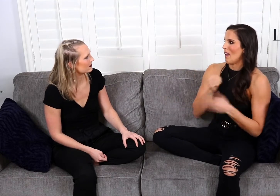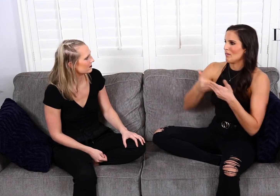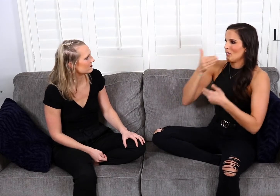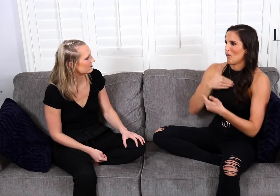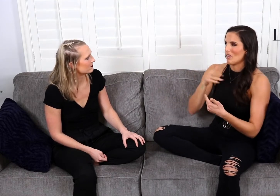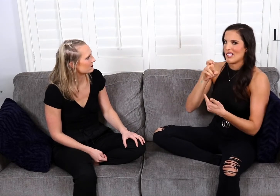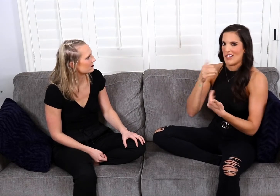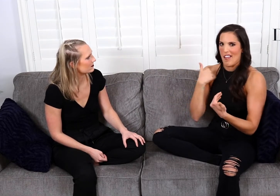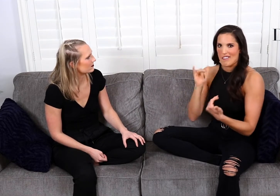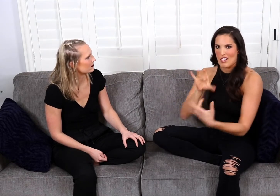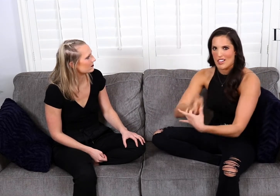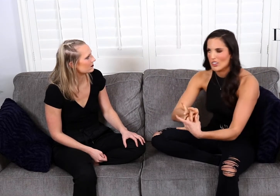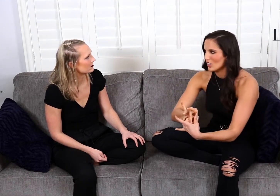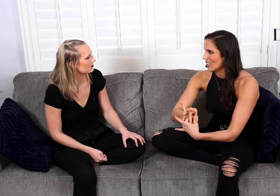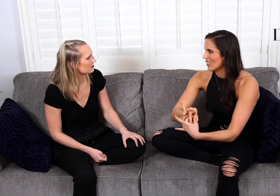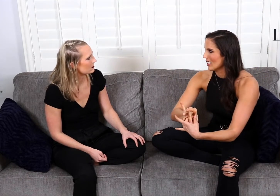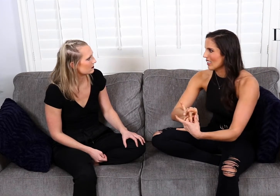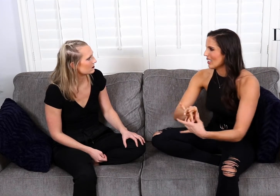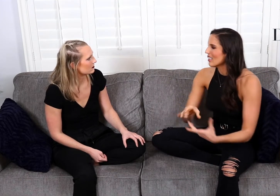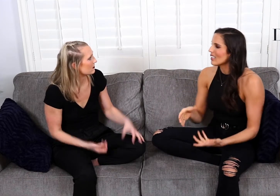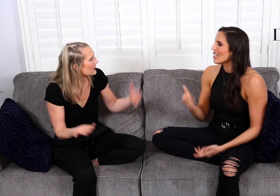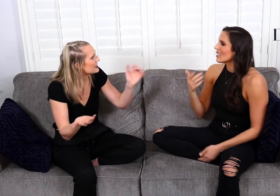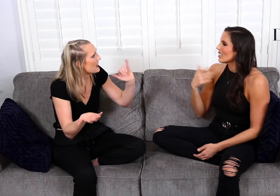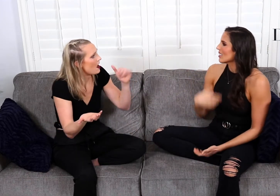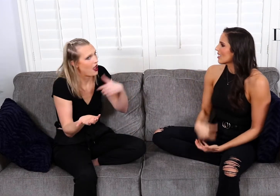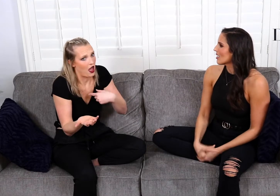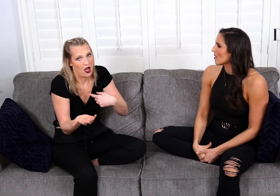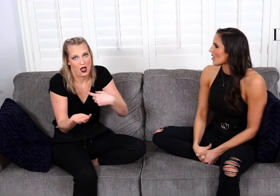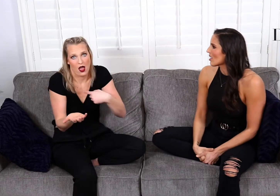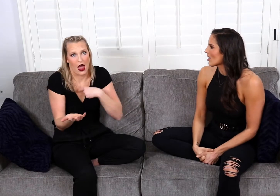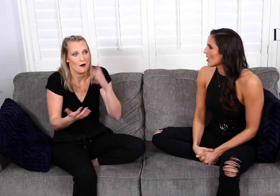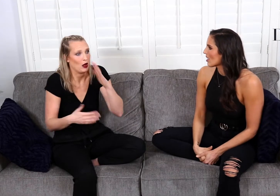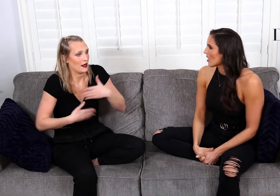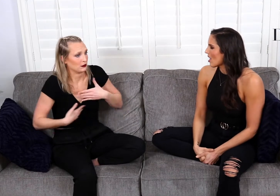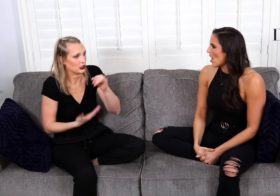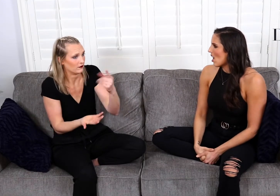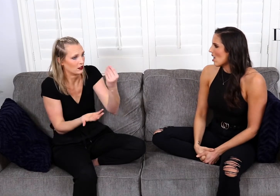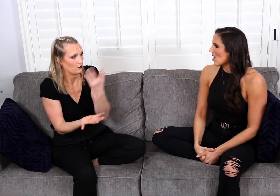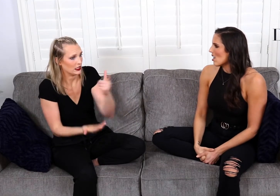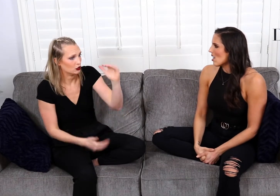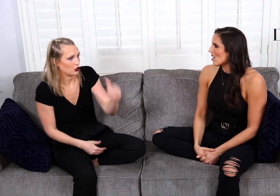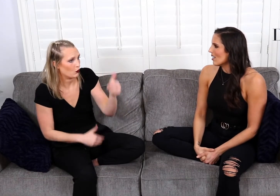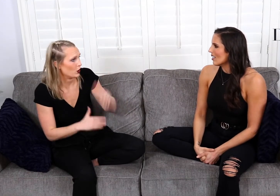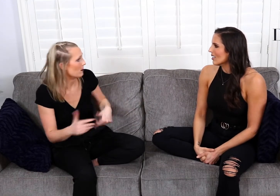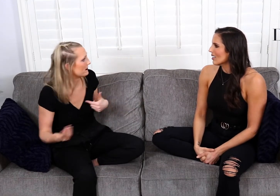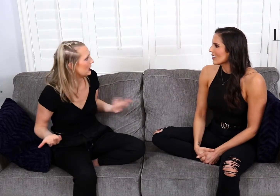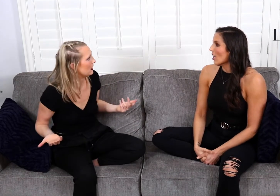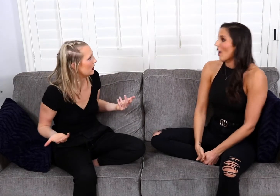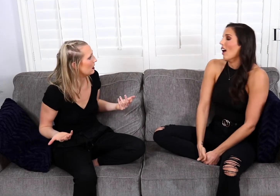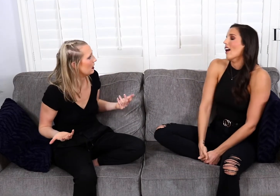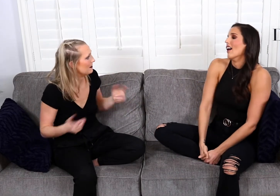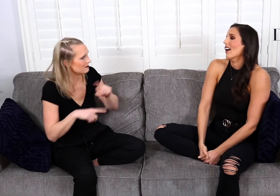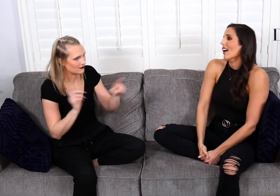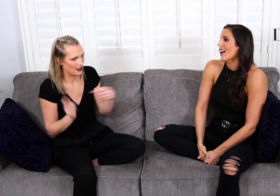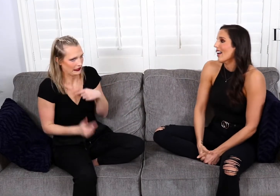I shouldn't have to explain myself before we even have a connection. Exactly. Like, I would appreciate it If they would let me know if they're shorter than me,